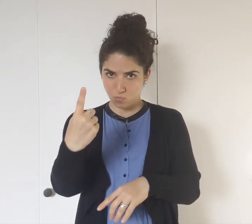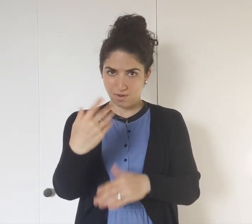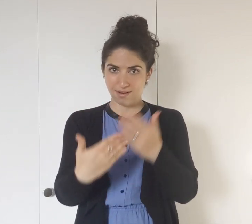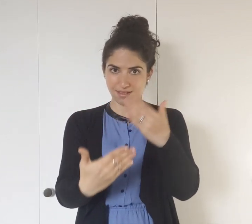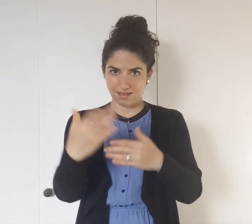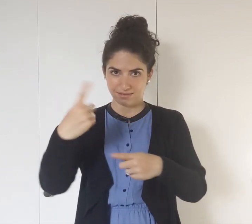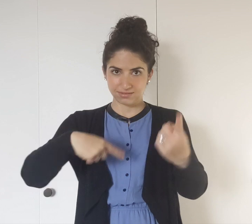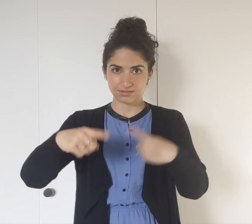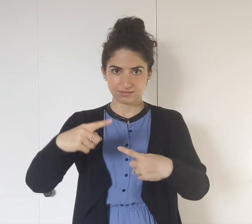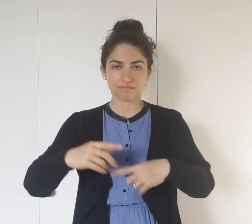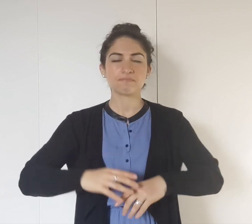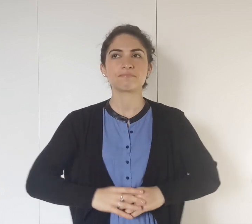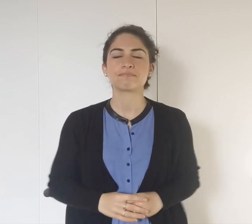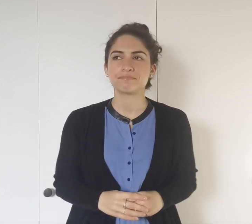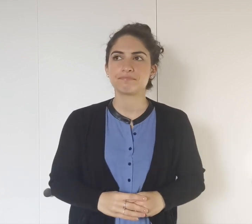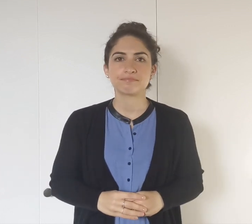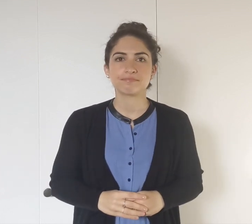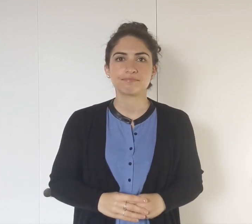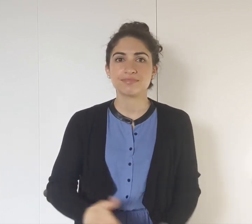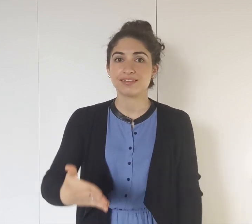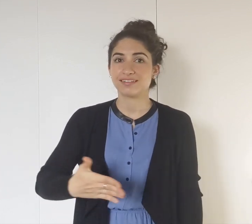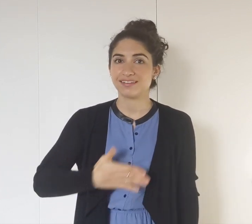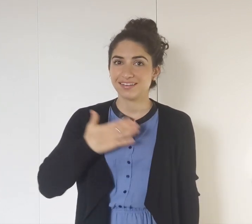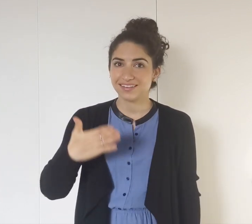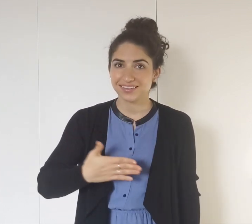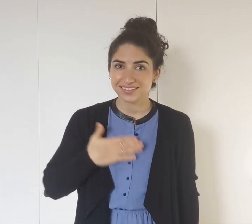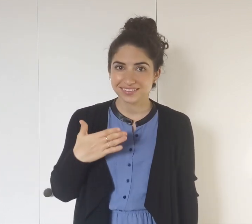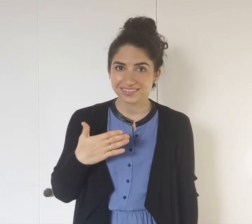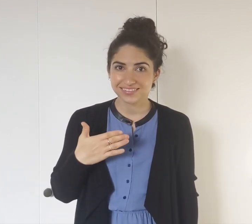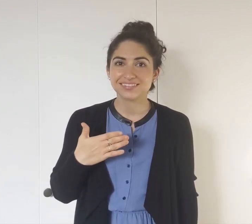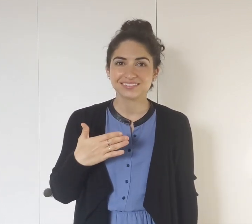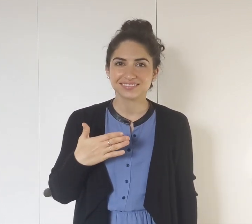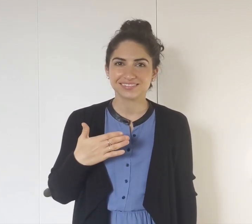For example: One-handed signs...